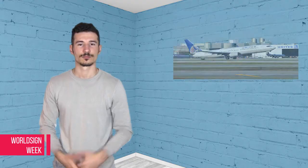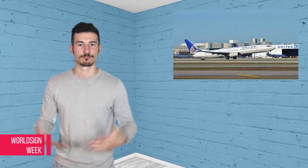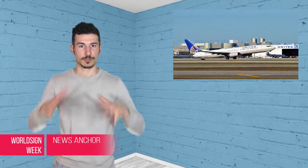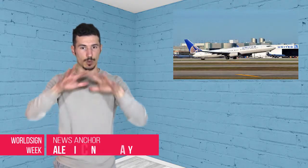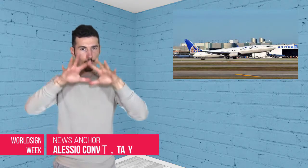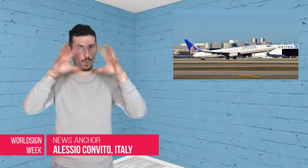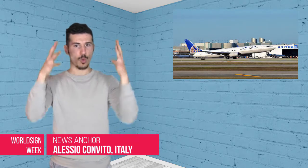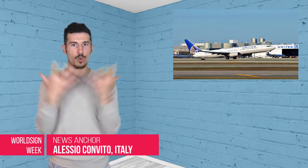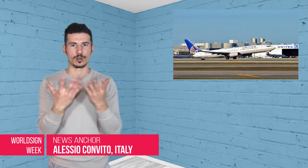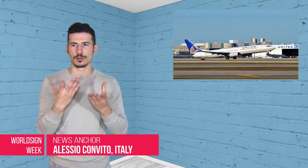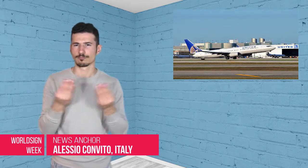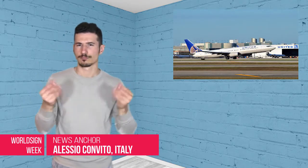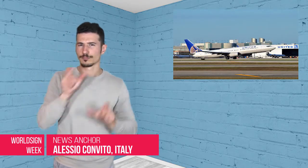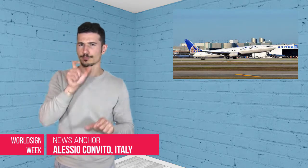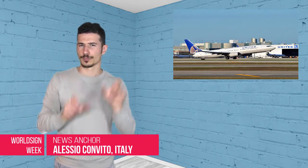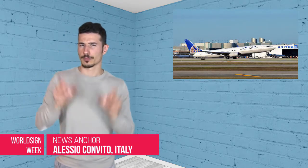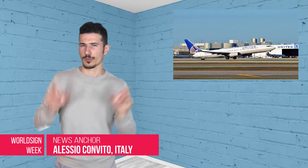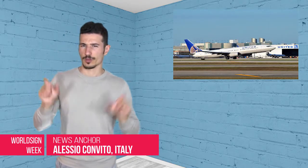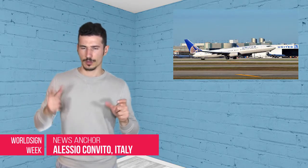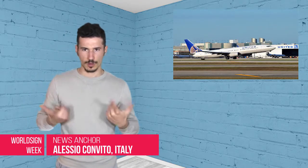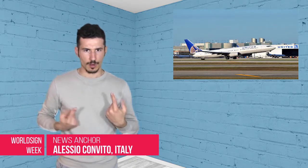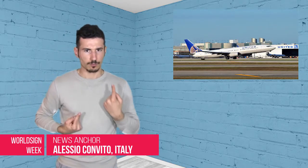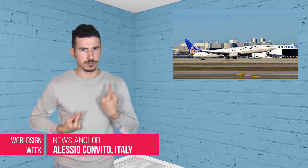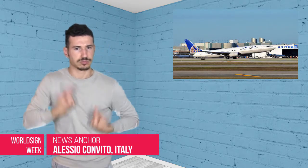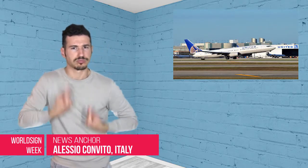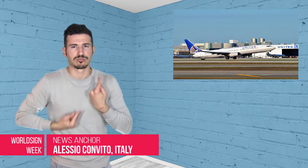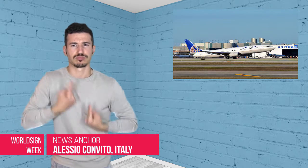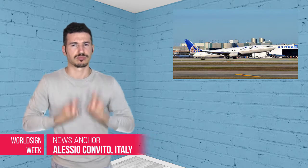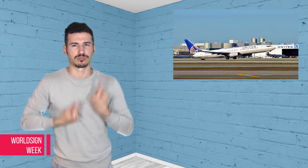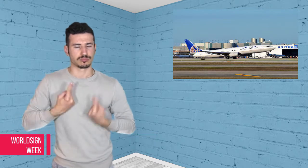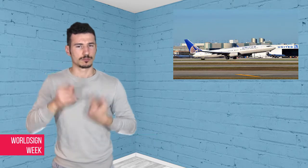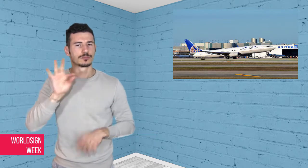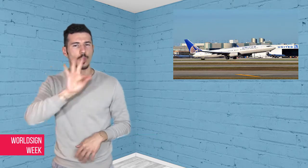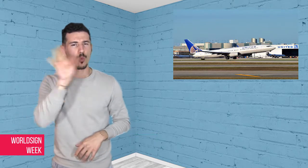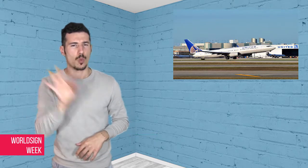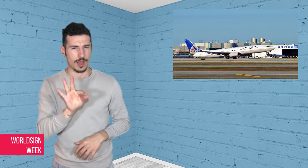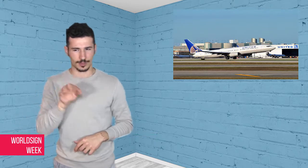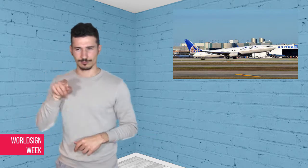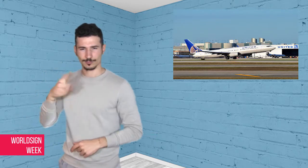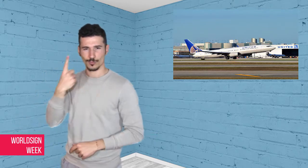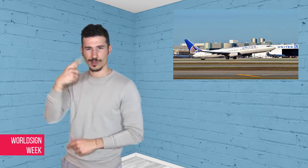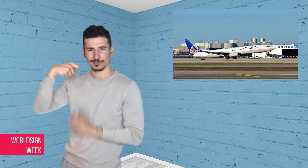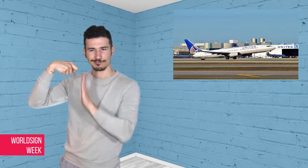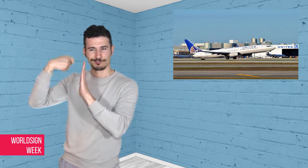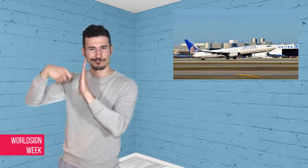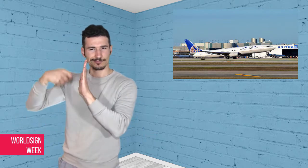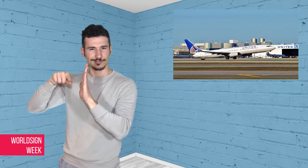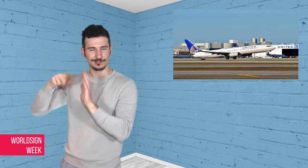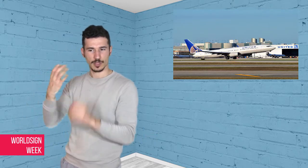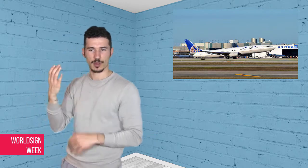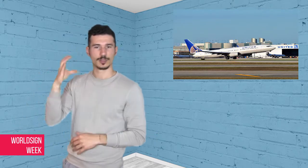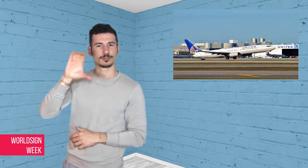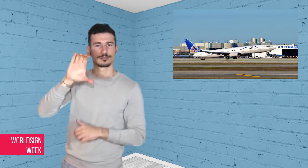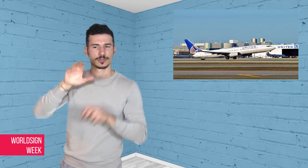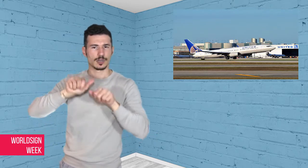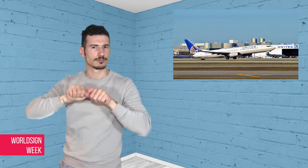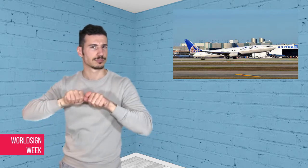Alessio: There was global anger after a video was posted online of a man who was